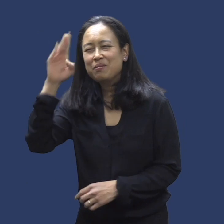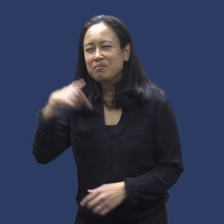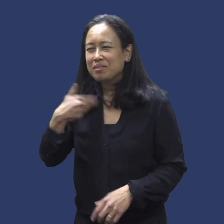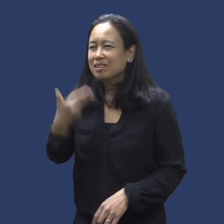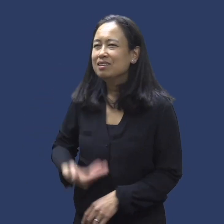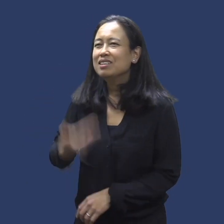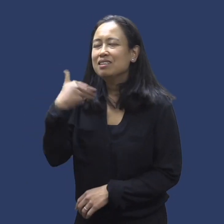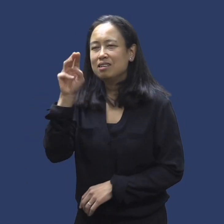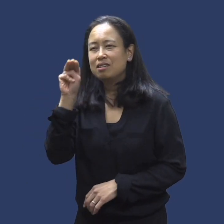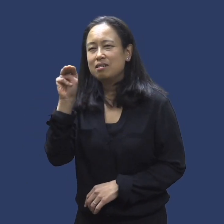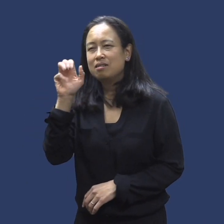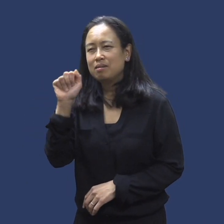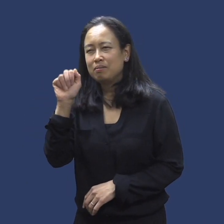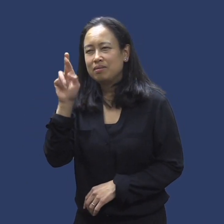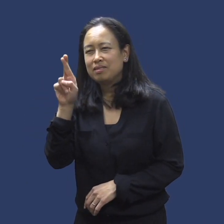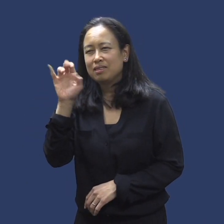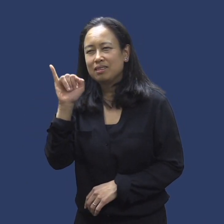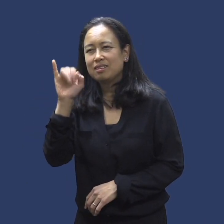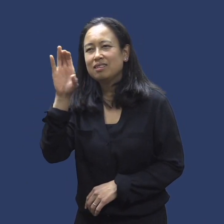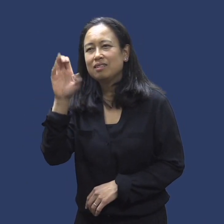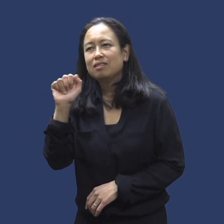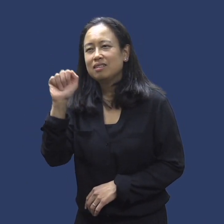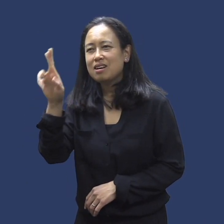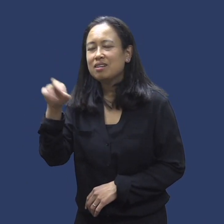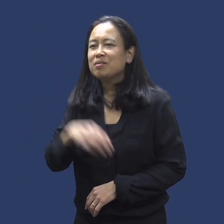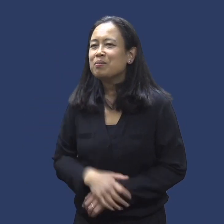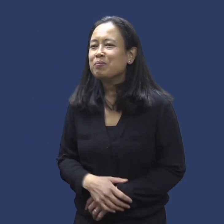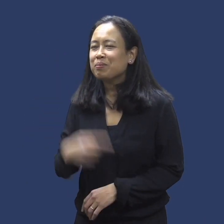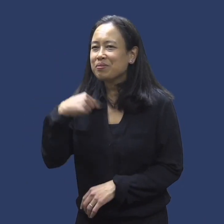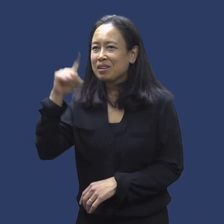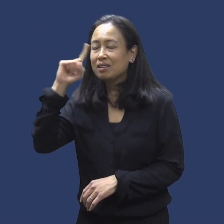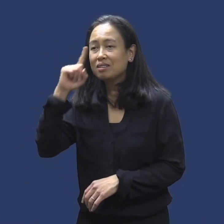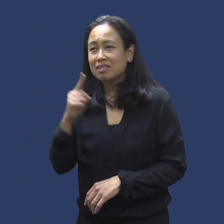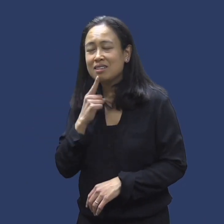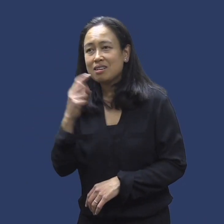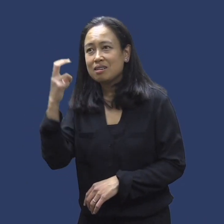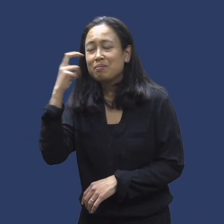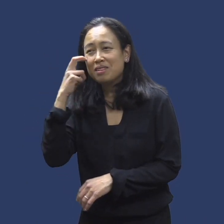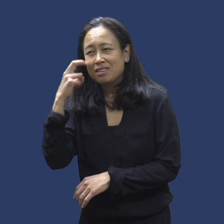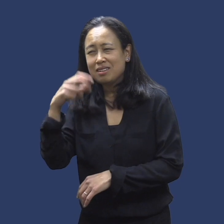signing into the camera. Hi. My name is Maricar.